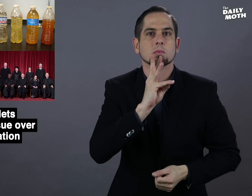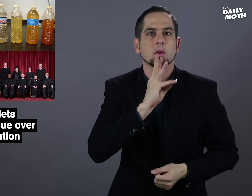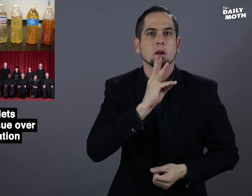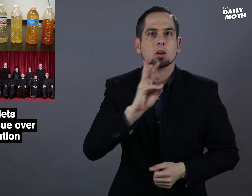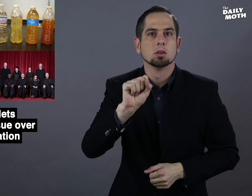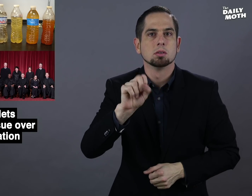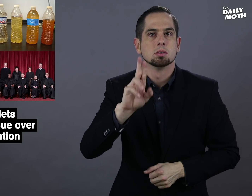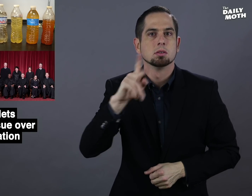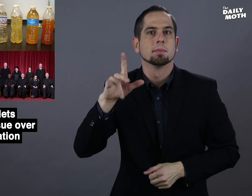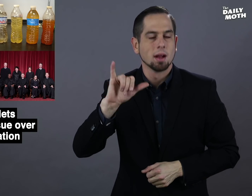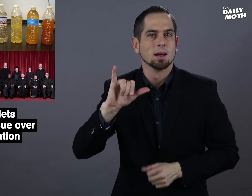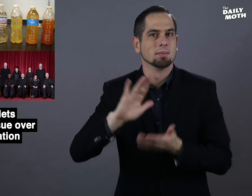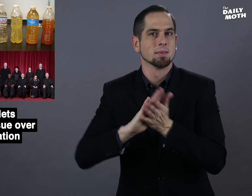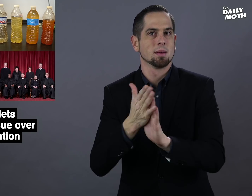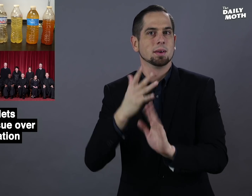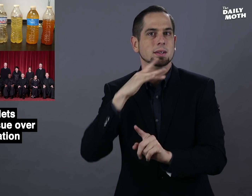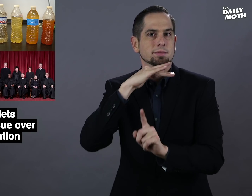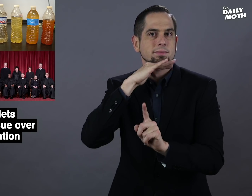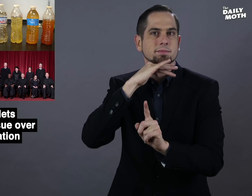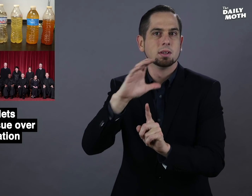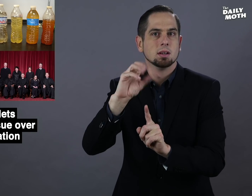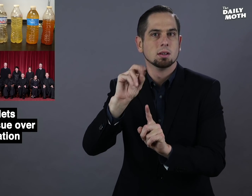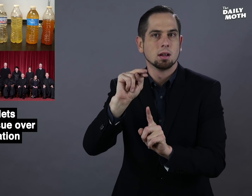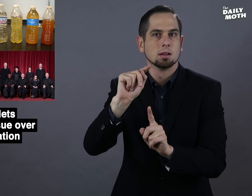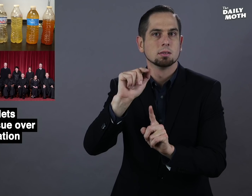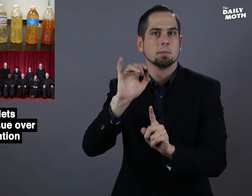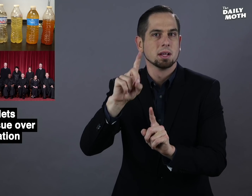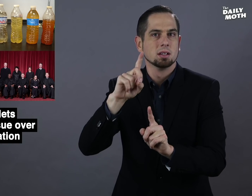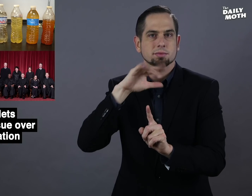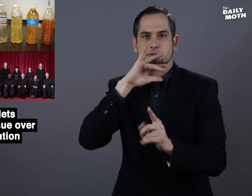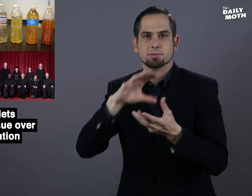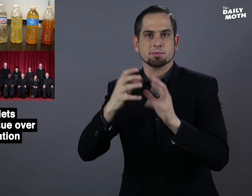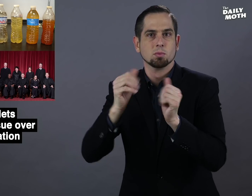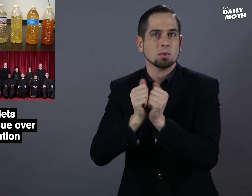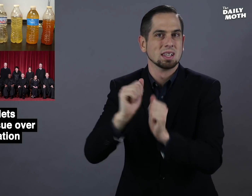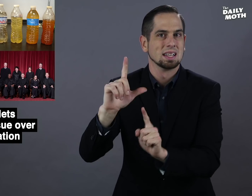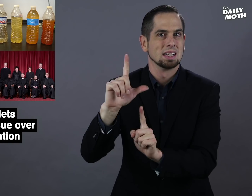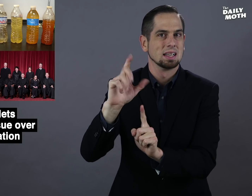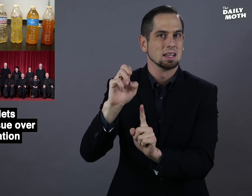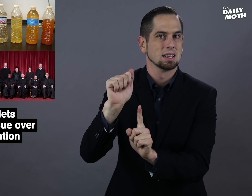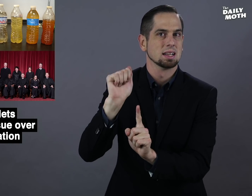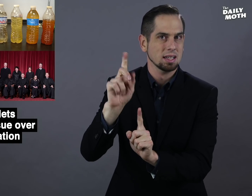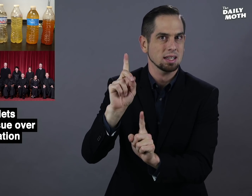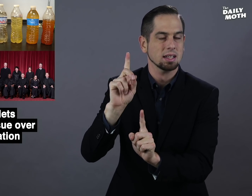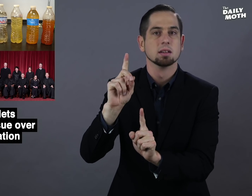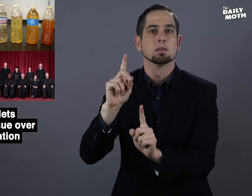water supply to become contaminated with lead